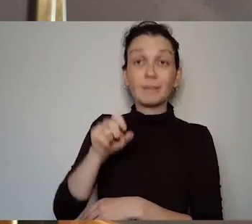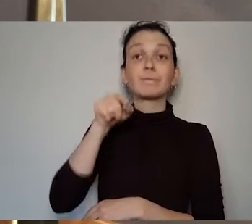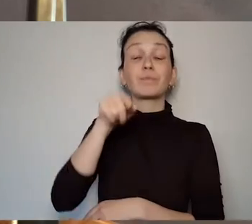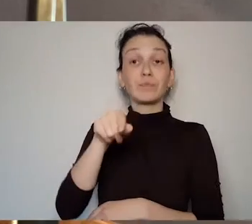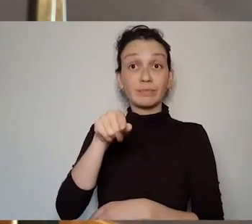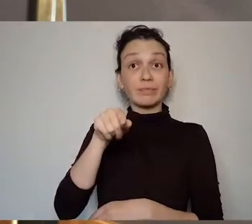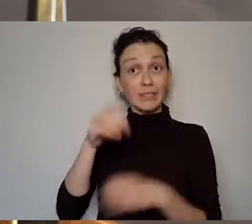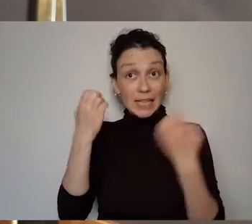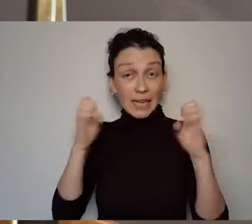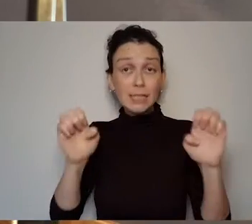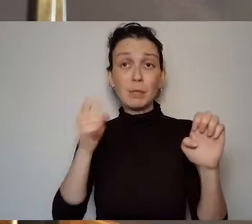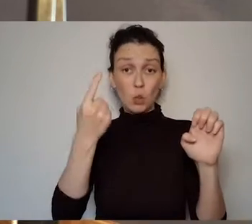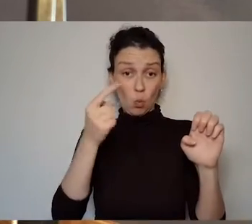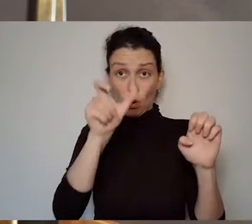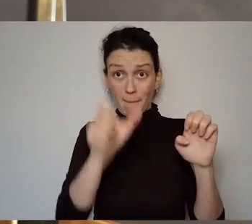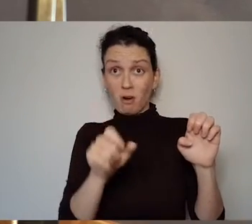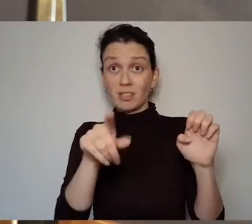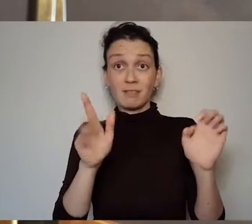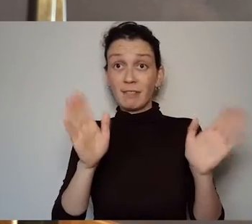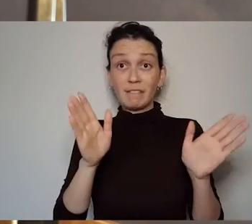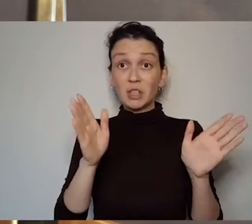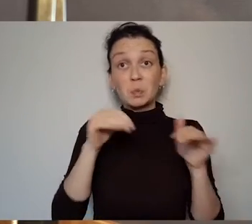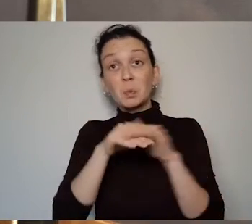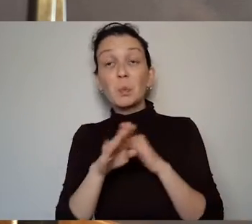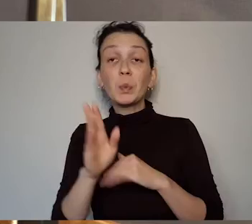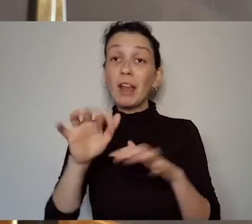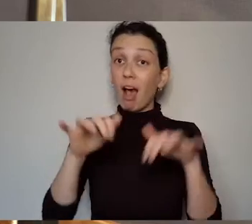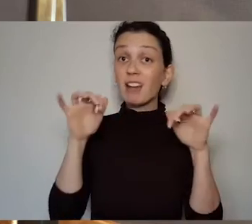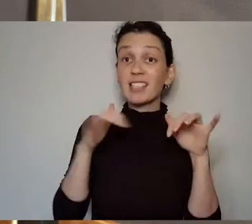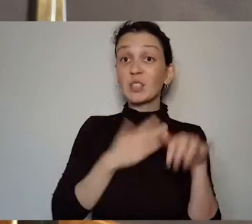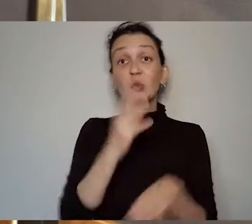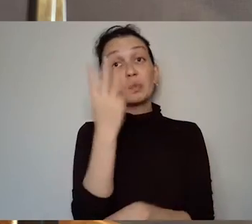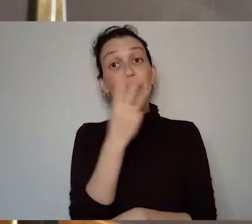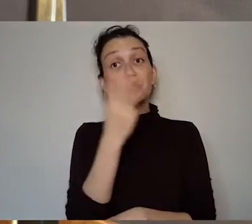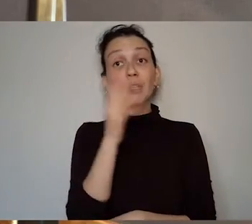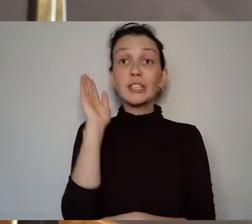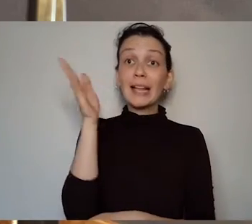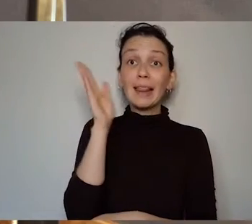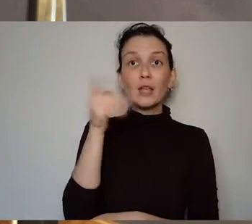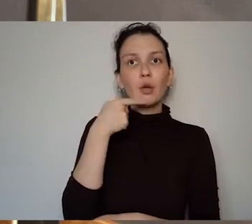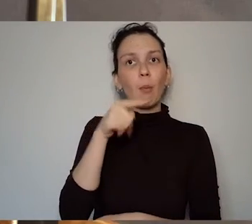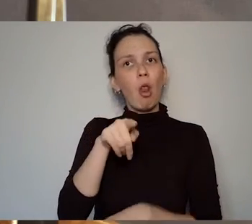happened to be coming to the lectures on campus and mentioned that Deevy used to mentor